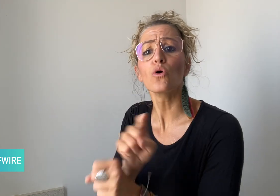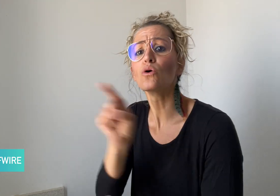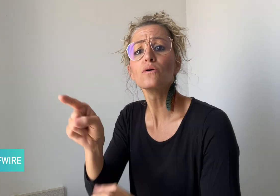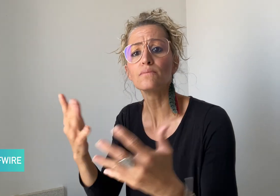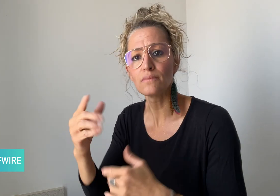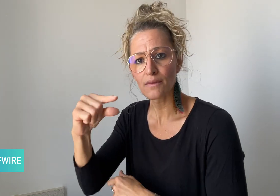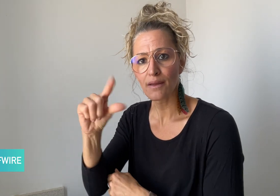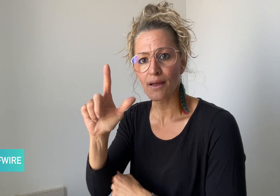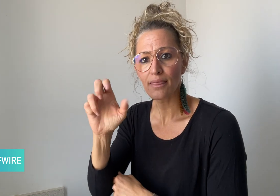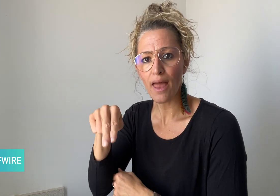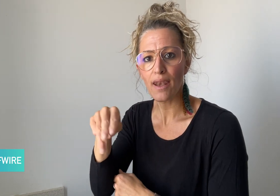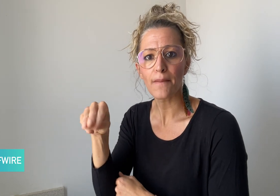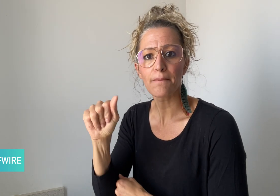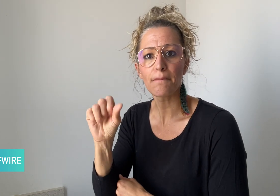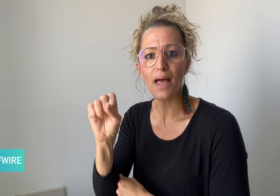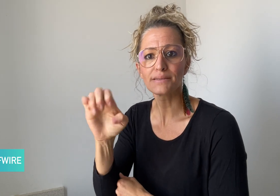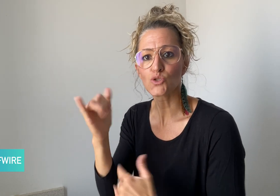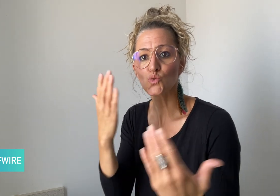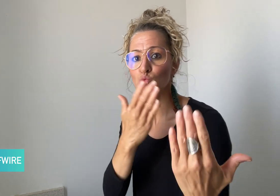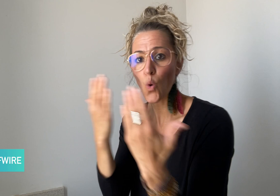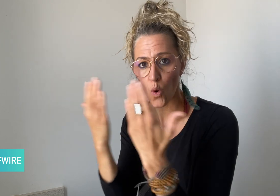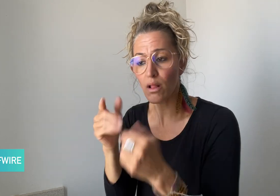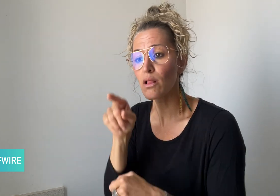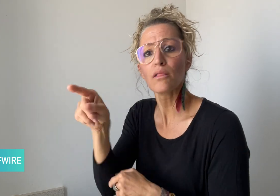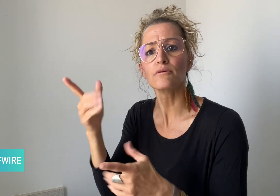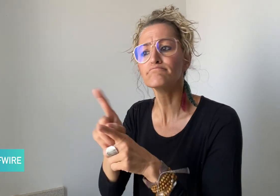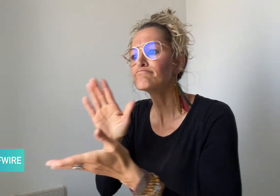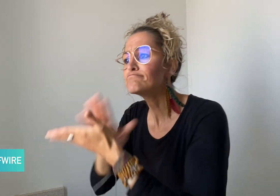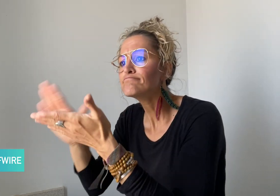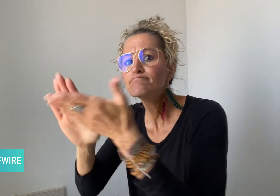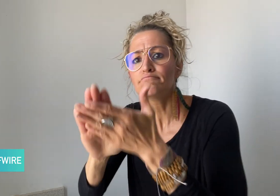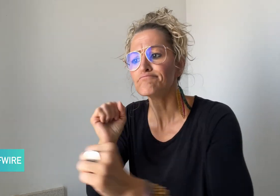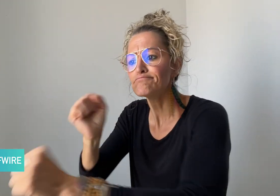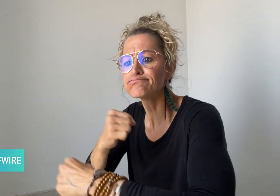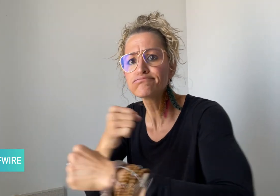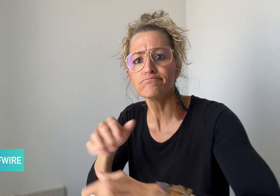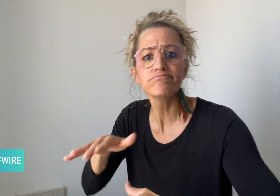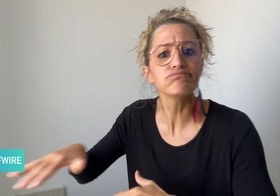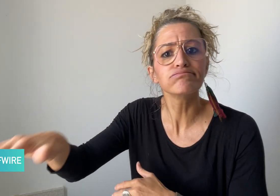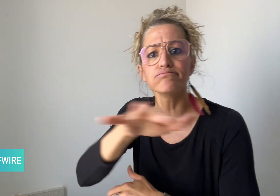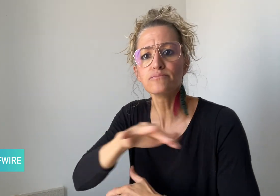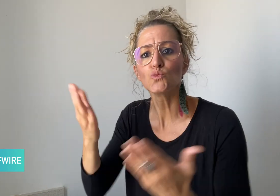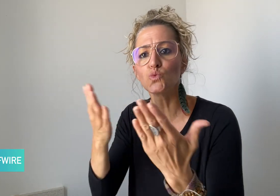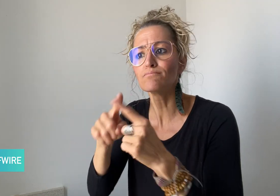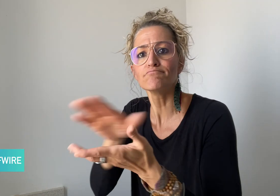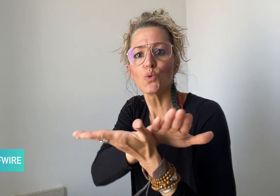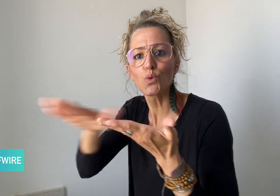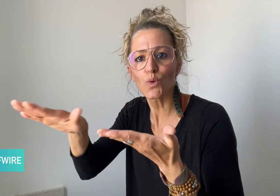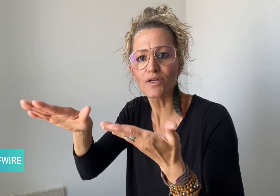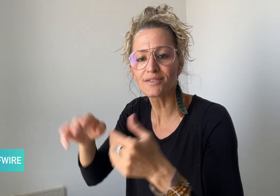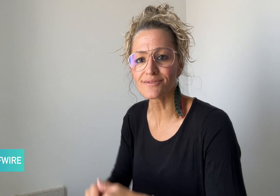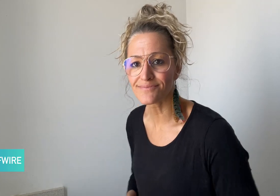job, he works at Glen Massey school as a groundkeeper.